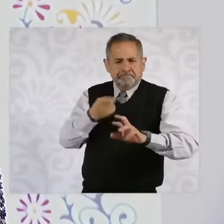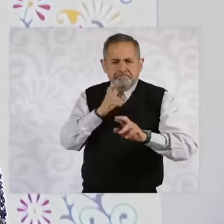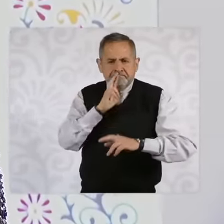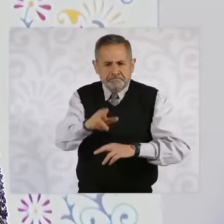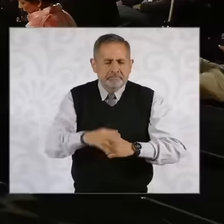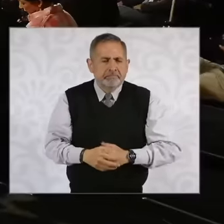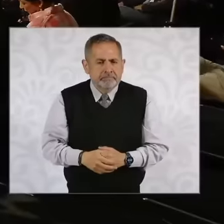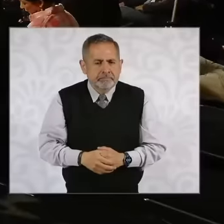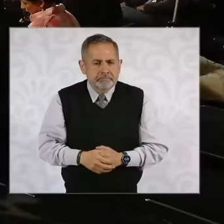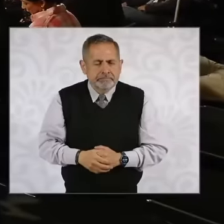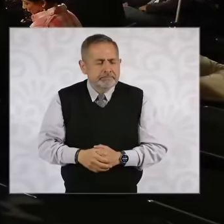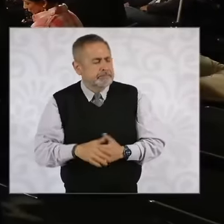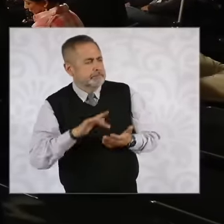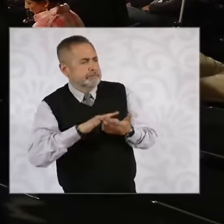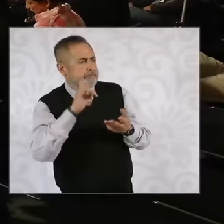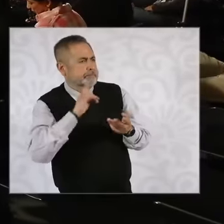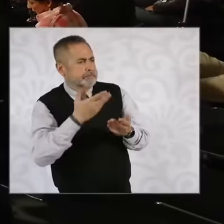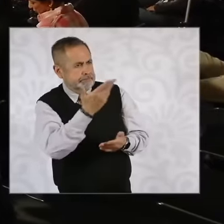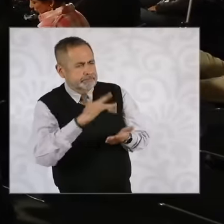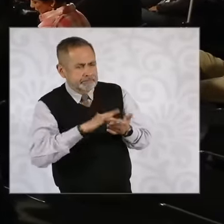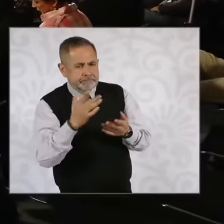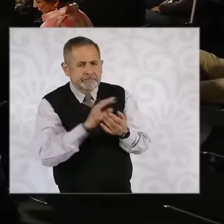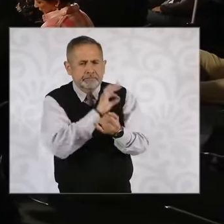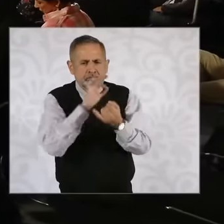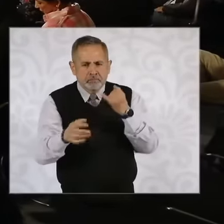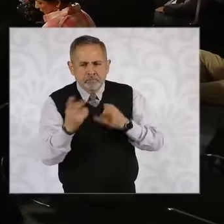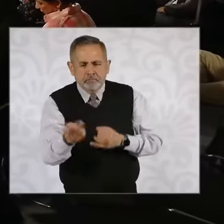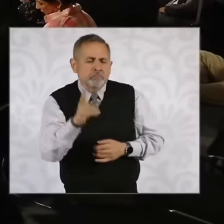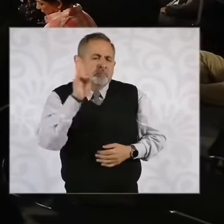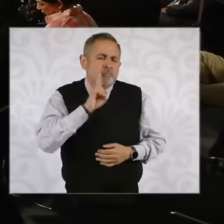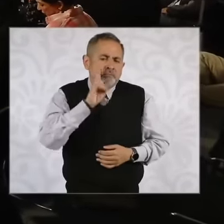president and finally I don't know if I could see the possibility of Secretary